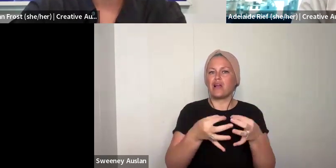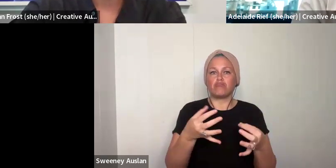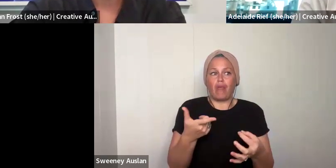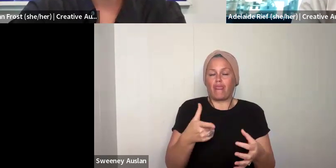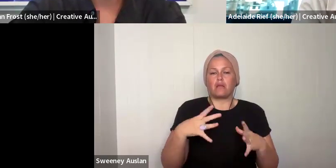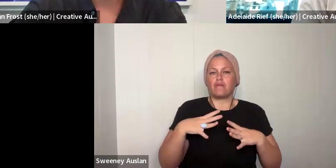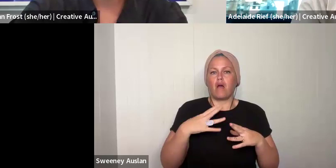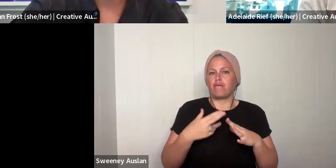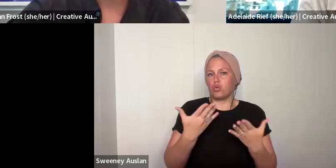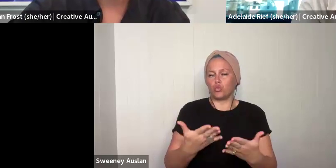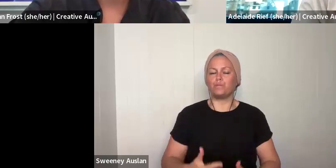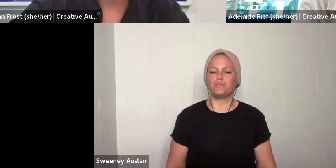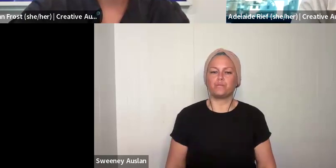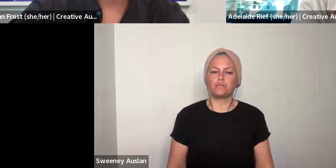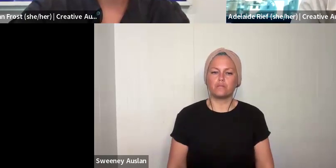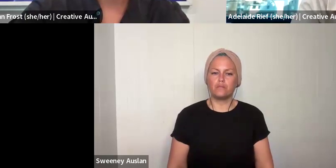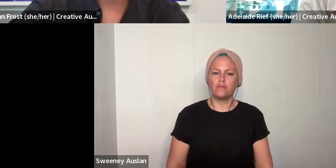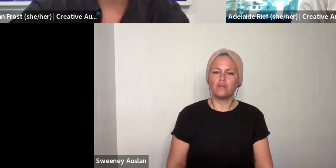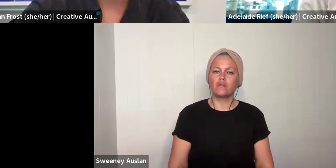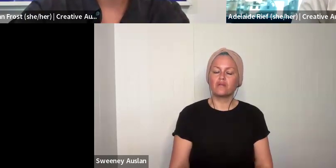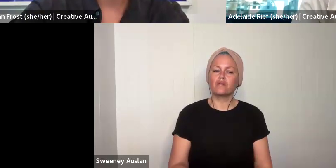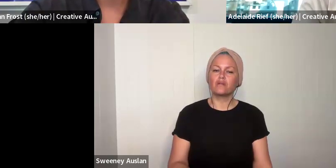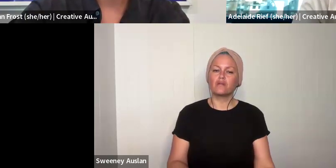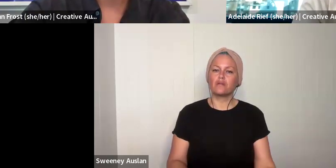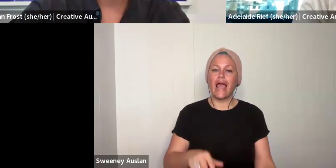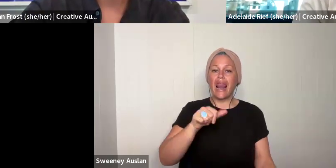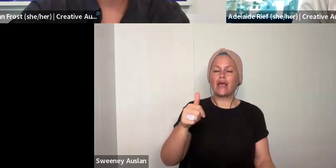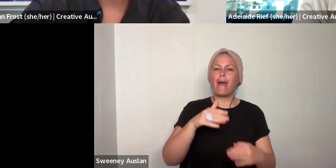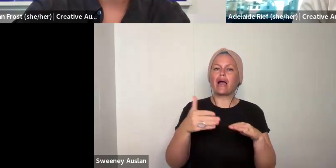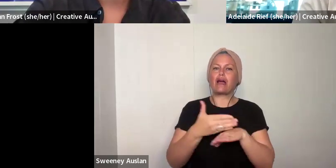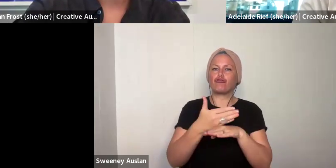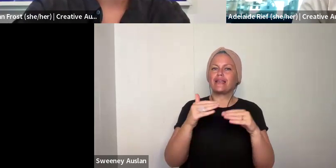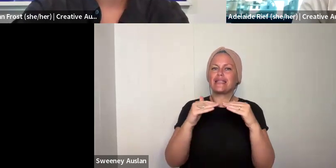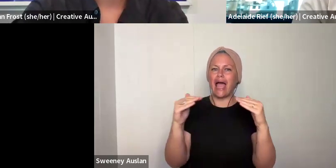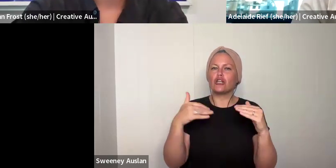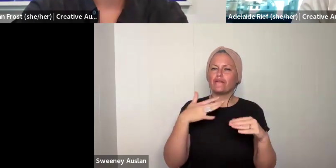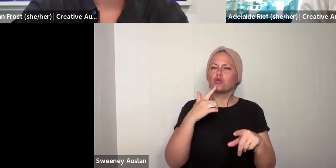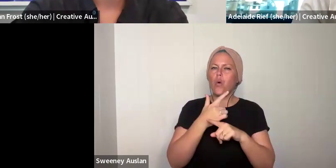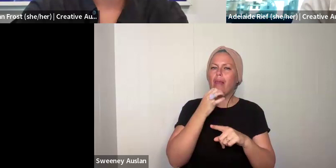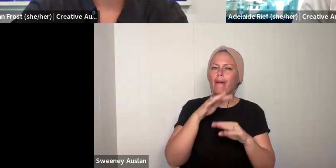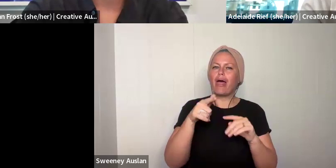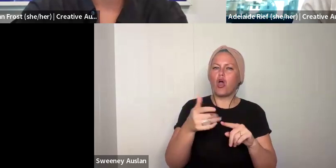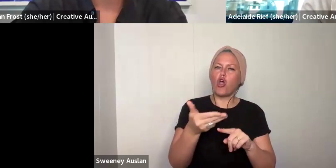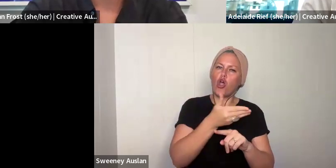participation in this program to be really independent from your work in the organisation, we understand there are